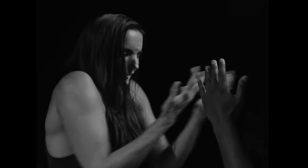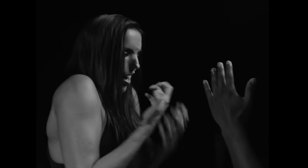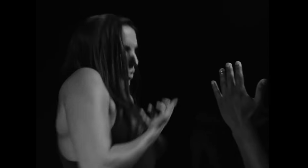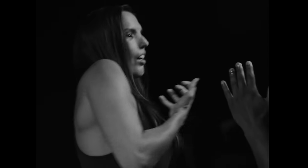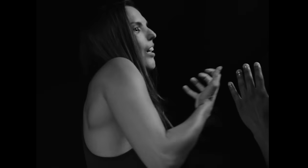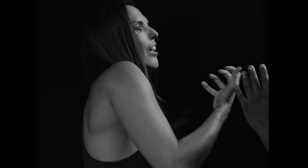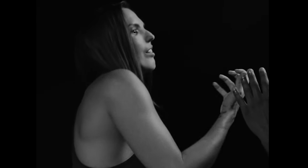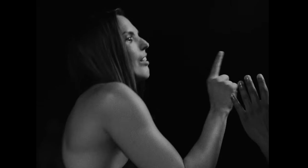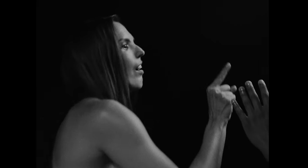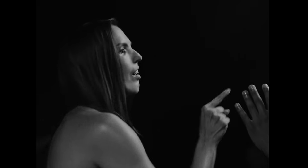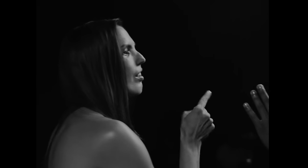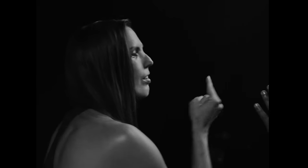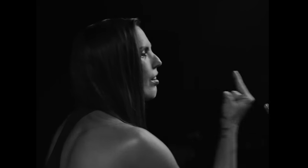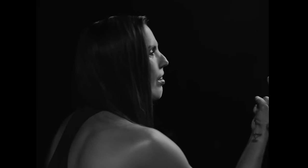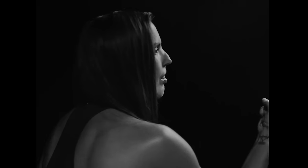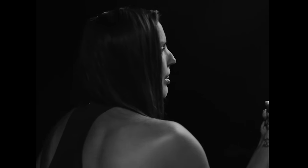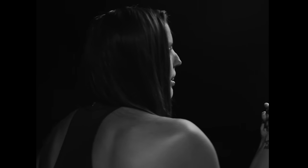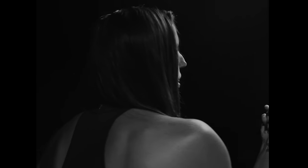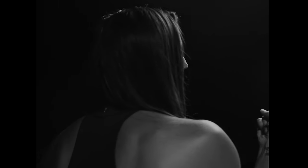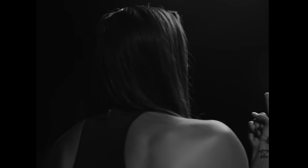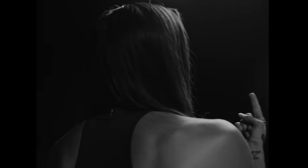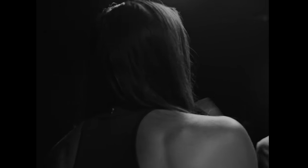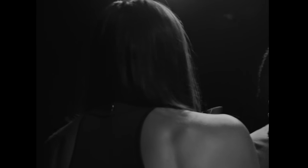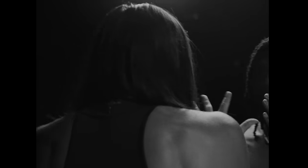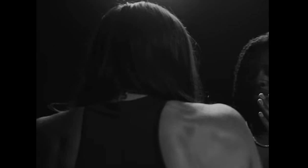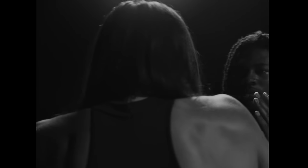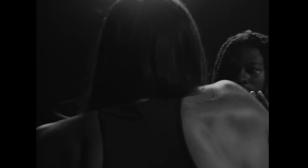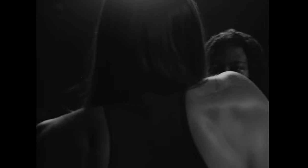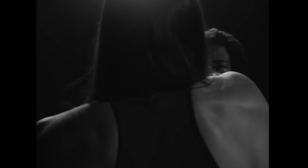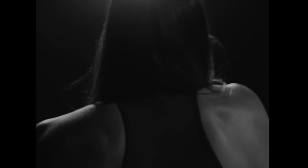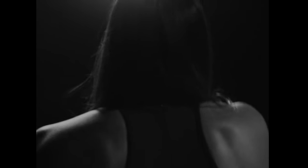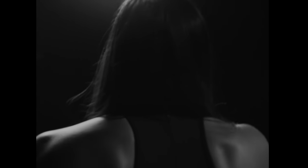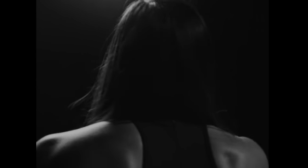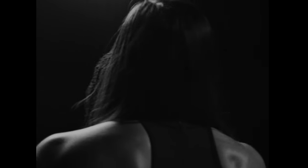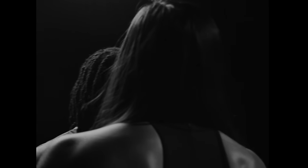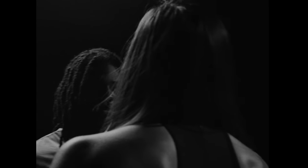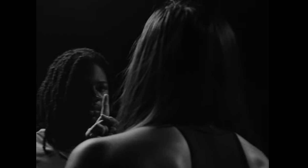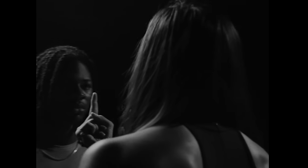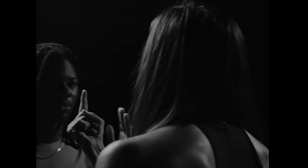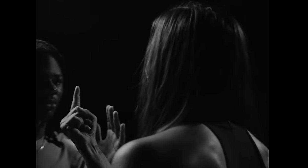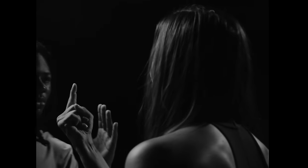I WANT TO HAVE IT ALL WITH YOU